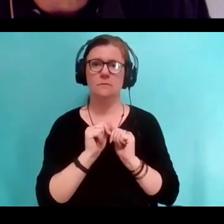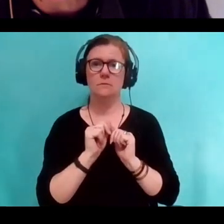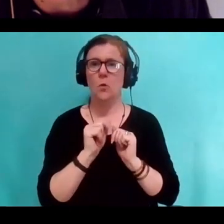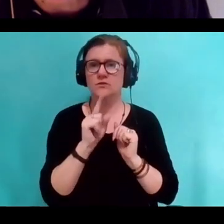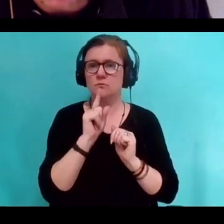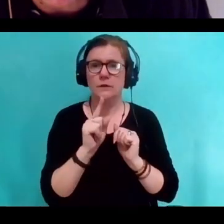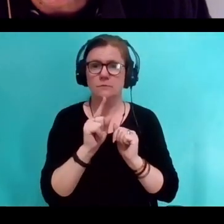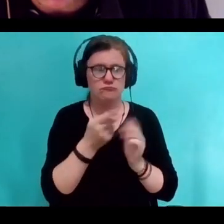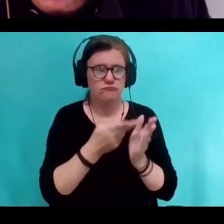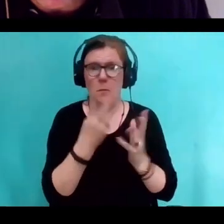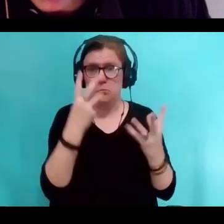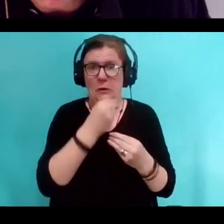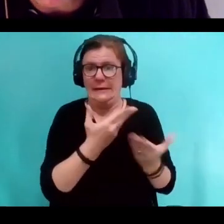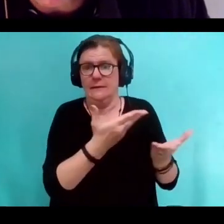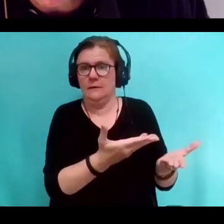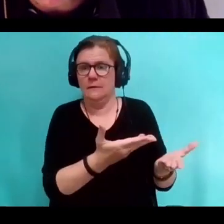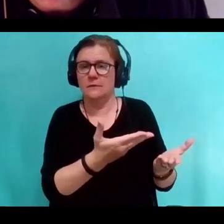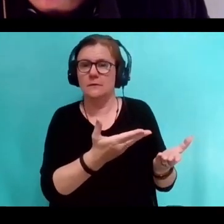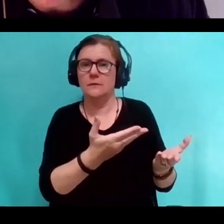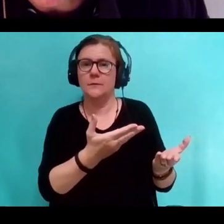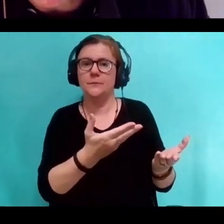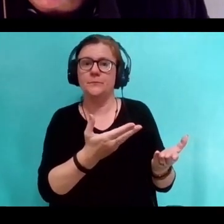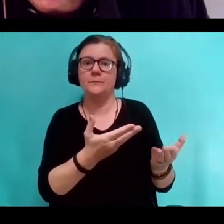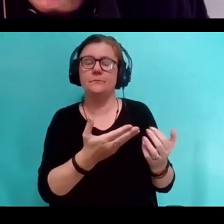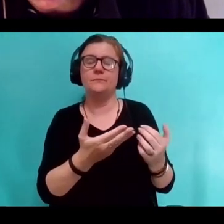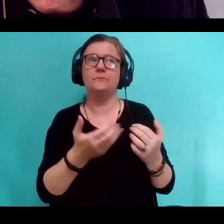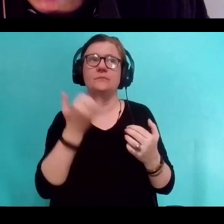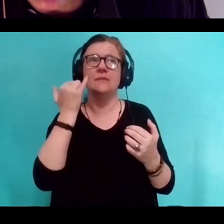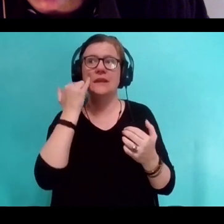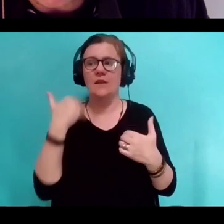when animals display problem-solving intelligence.